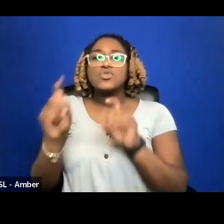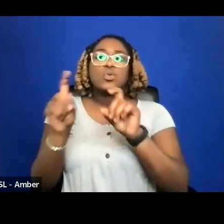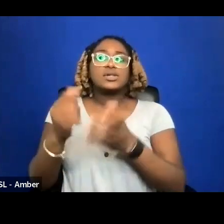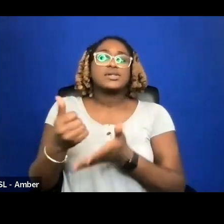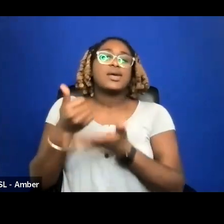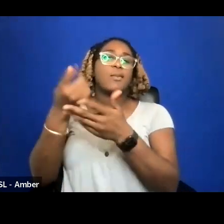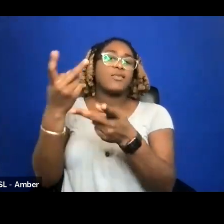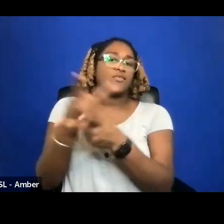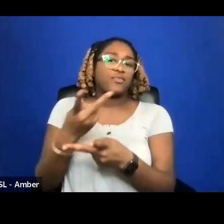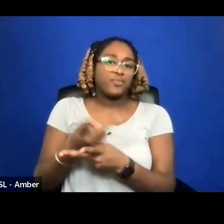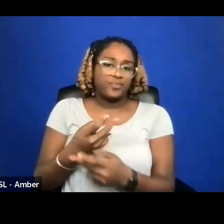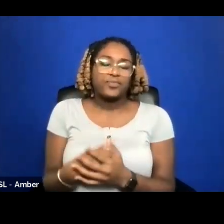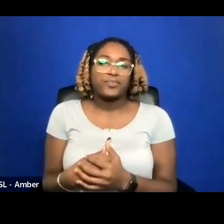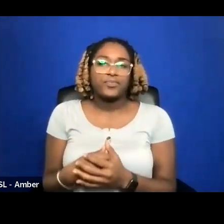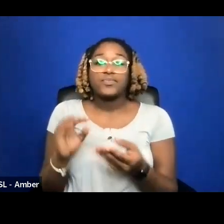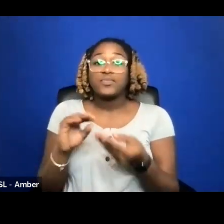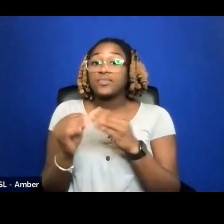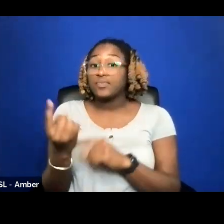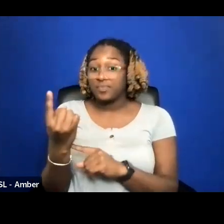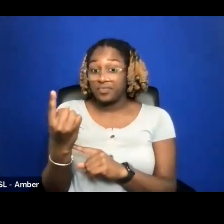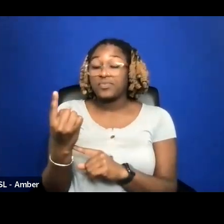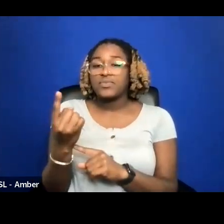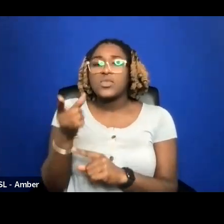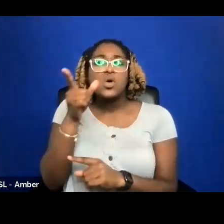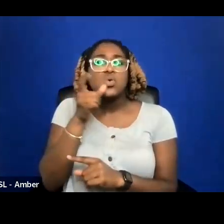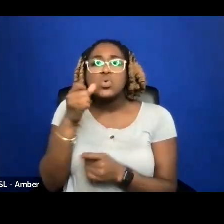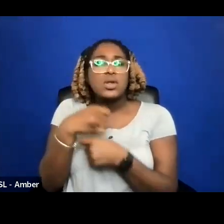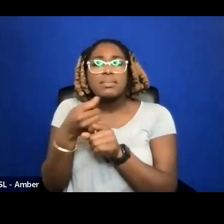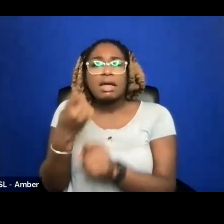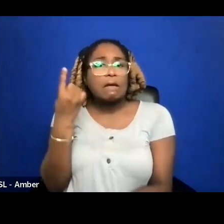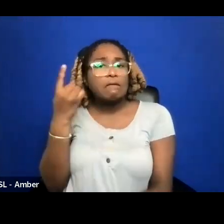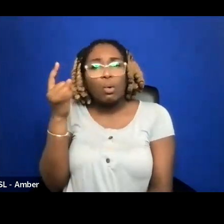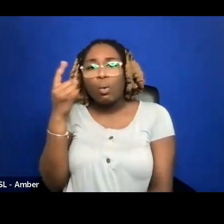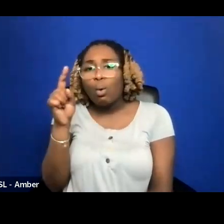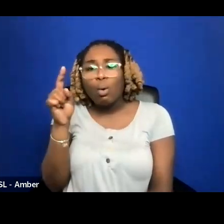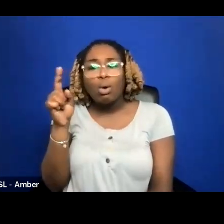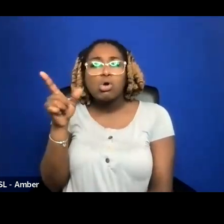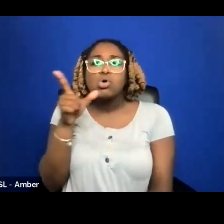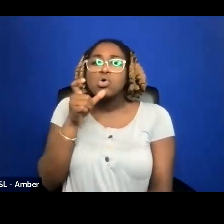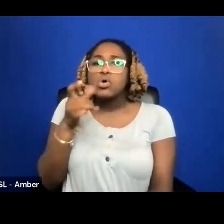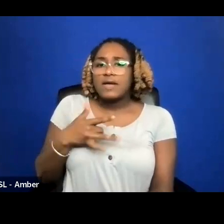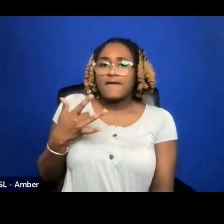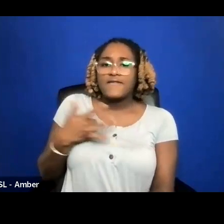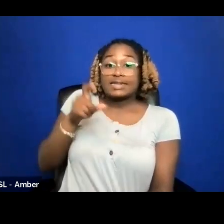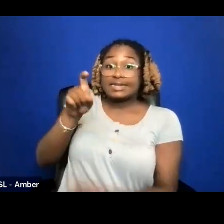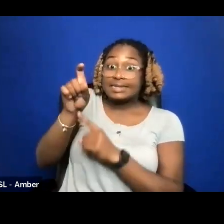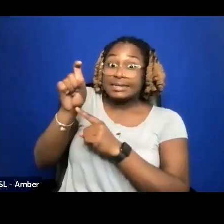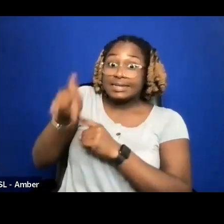NUMBER ONE, WHO DID YOU MAKE IT SOMEWHERE WHO DO YOU FEEL NEEDS SEE THIS STORY?